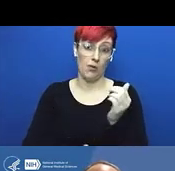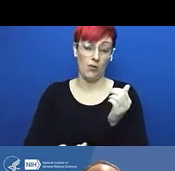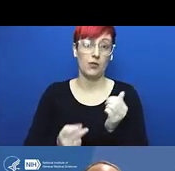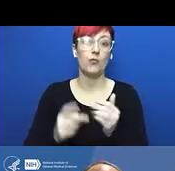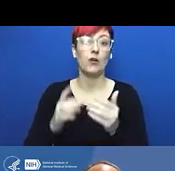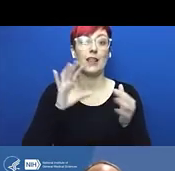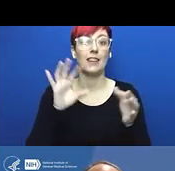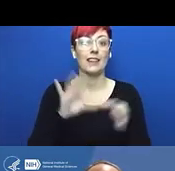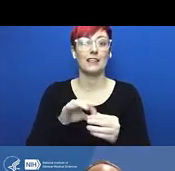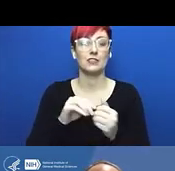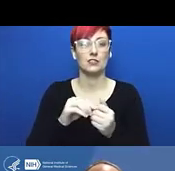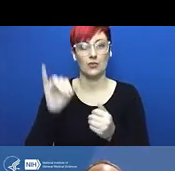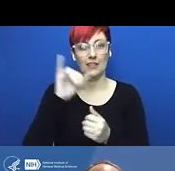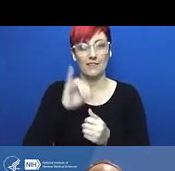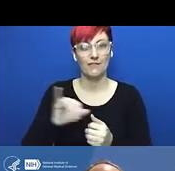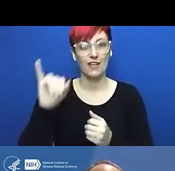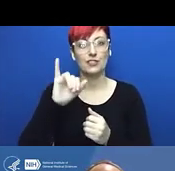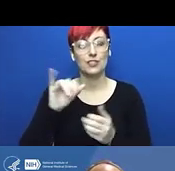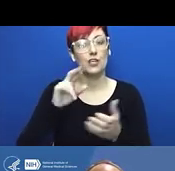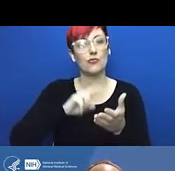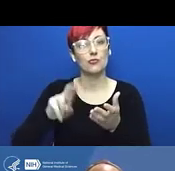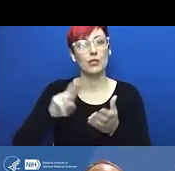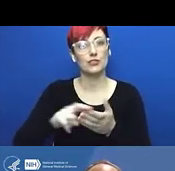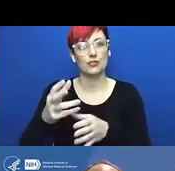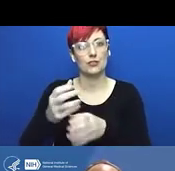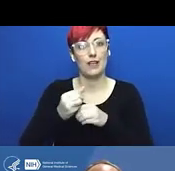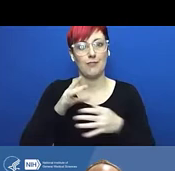A&M University an accident that luckily,